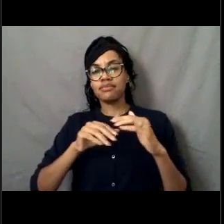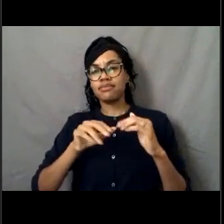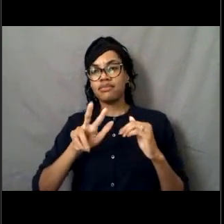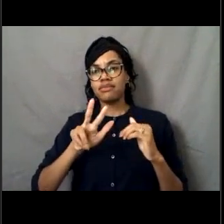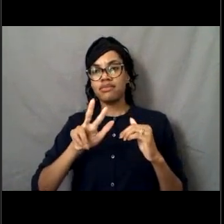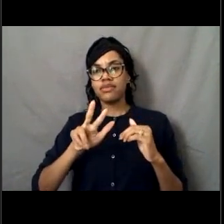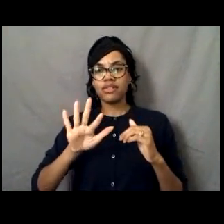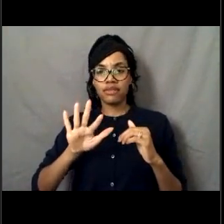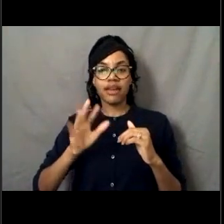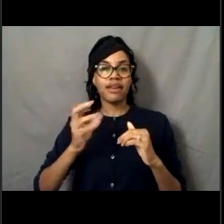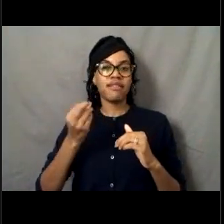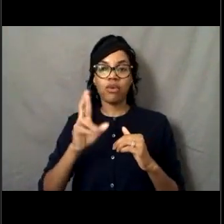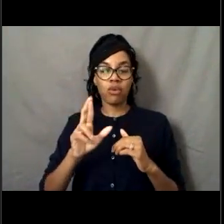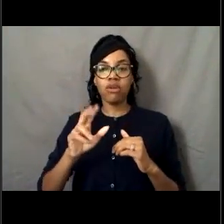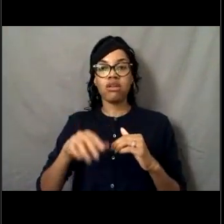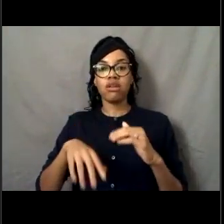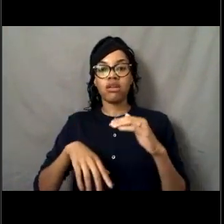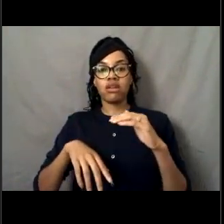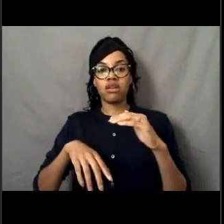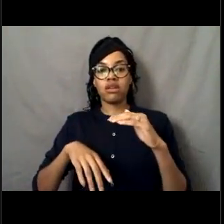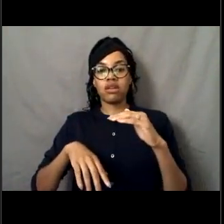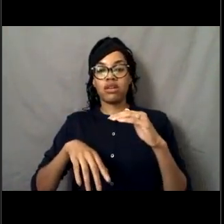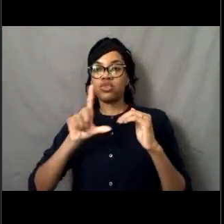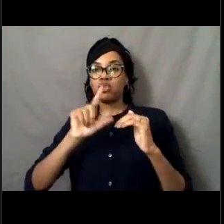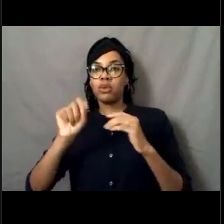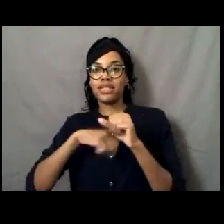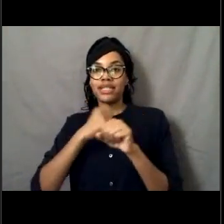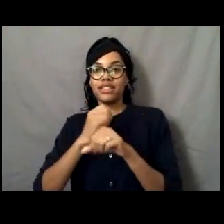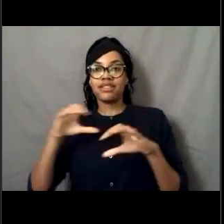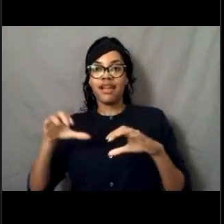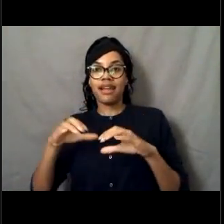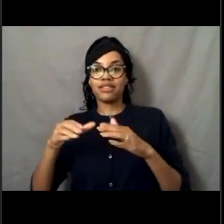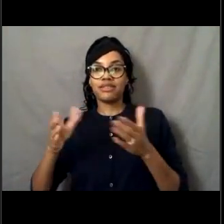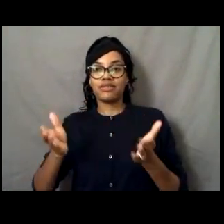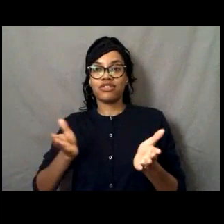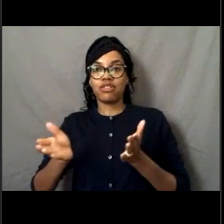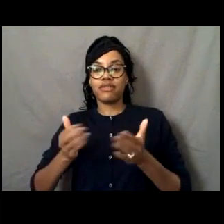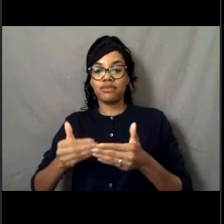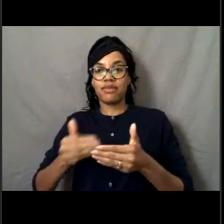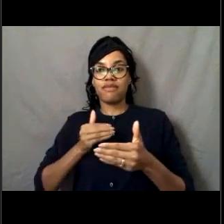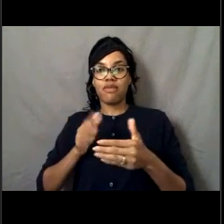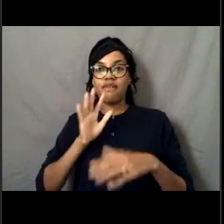at which you could have 20 years of active service by age 55.